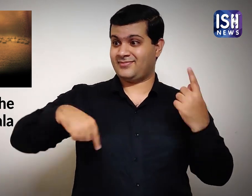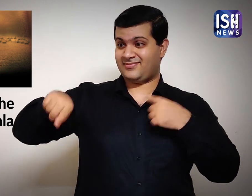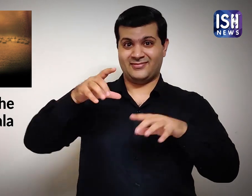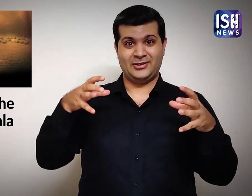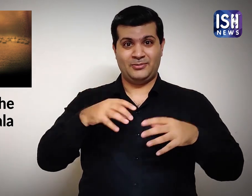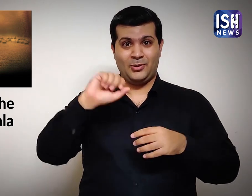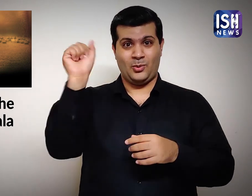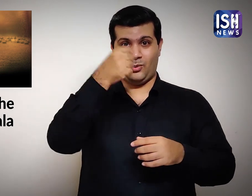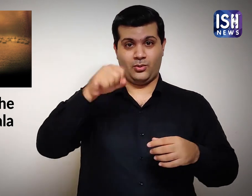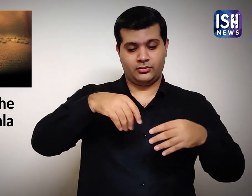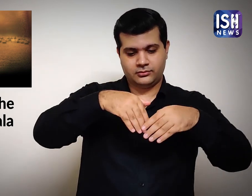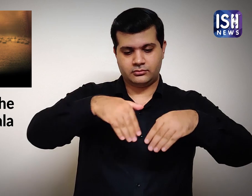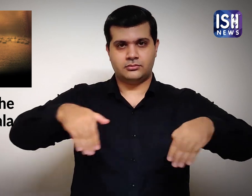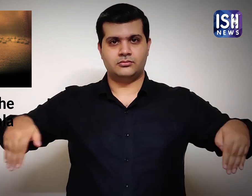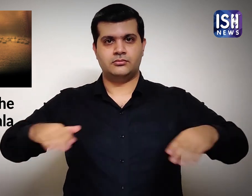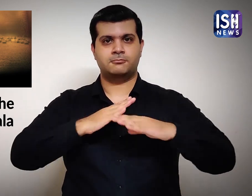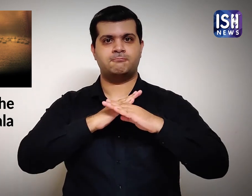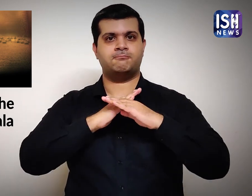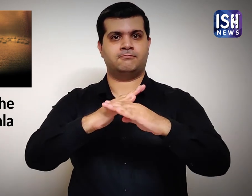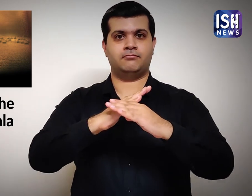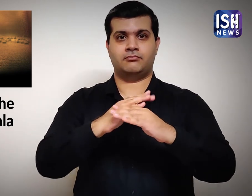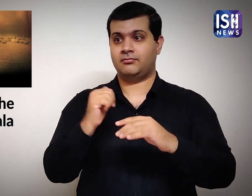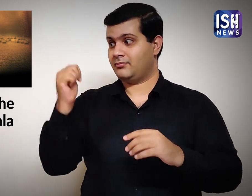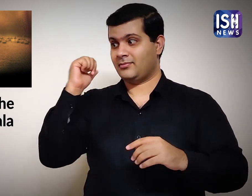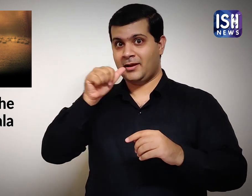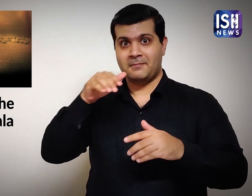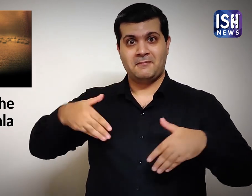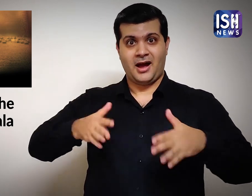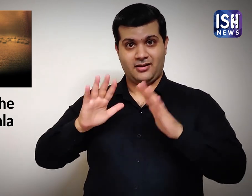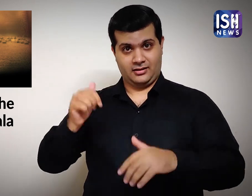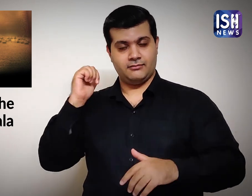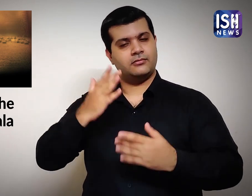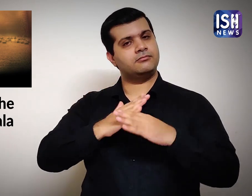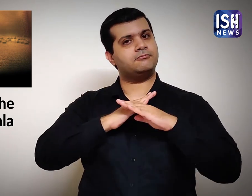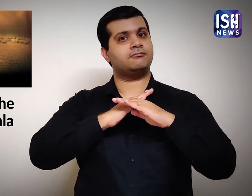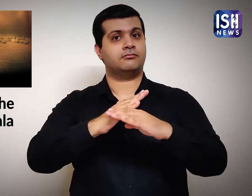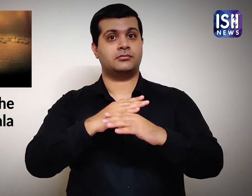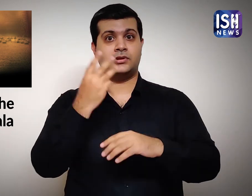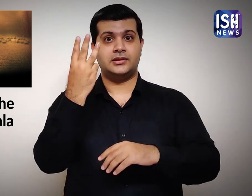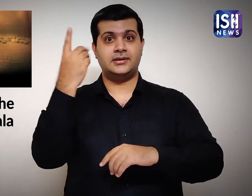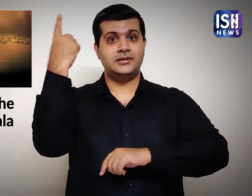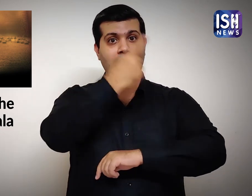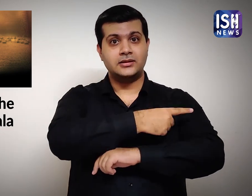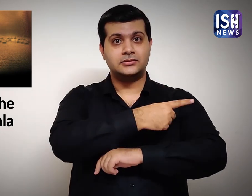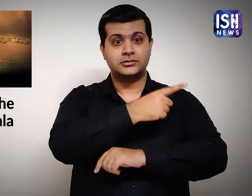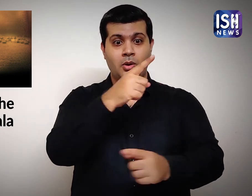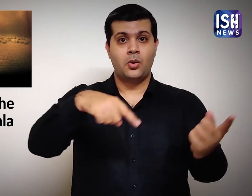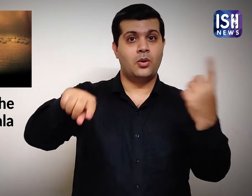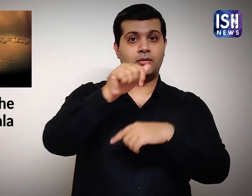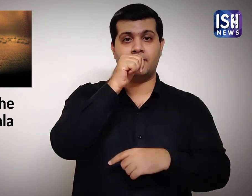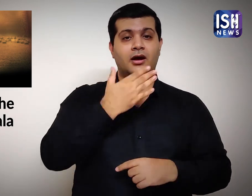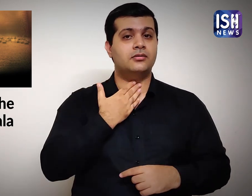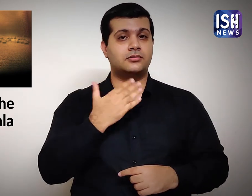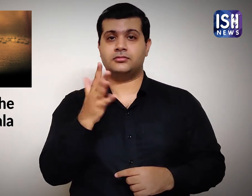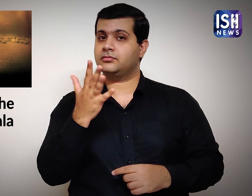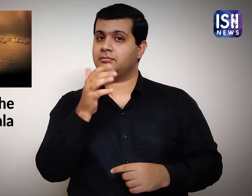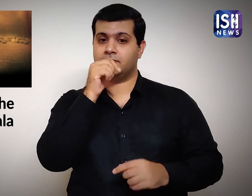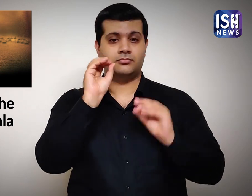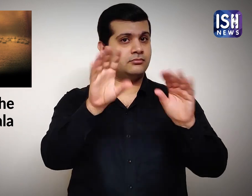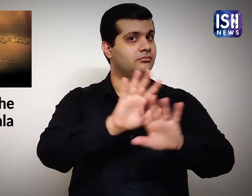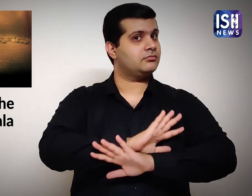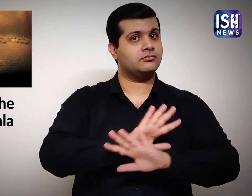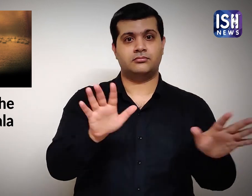Yazid’s army guarded the river and prevented Hussain from drinking the water for 3 days.